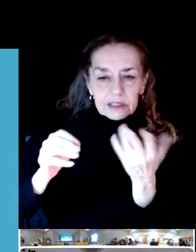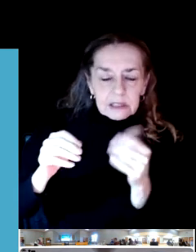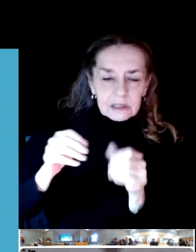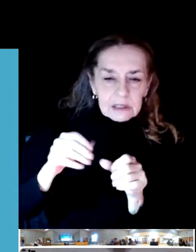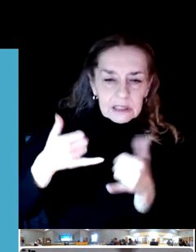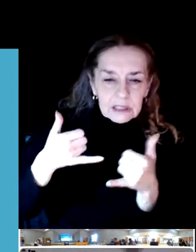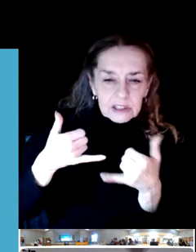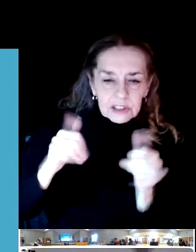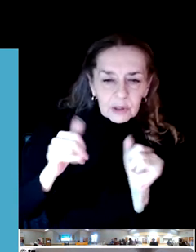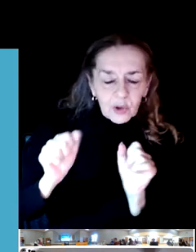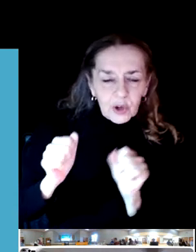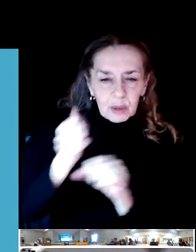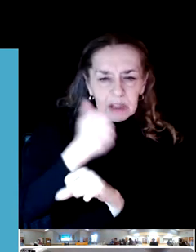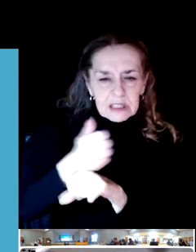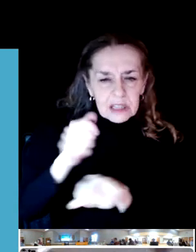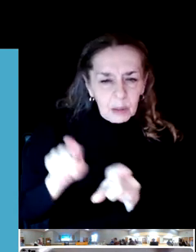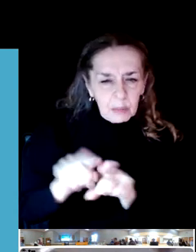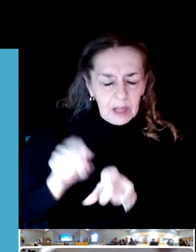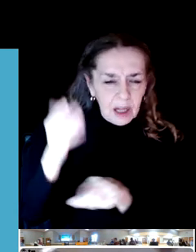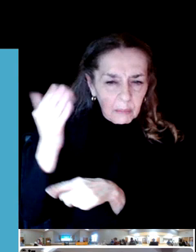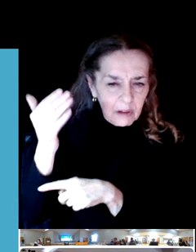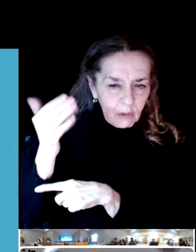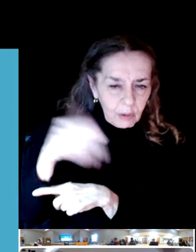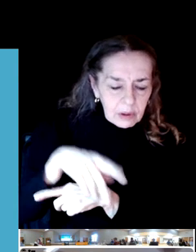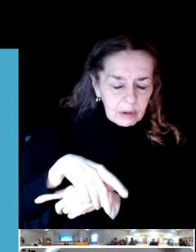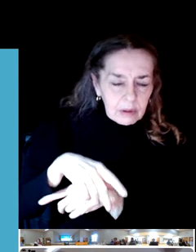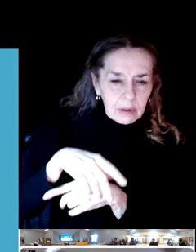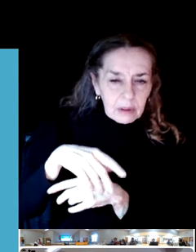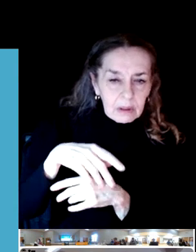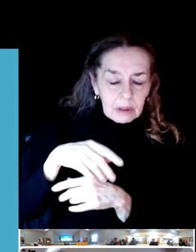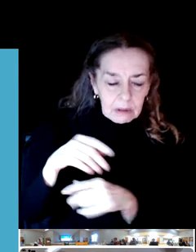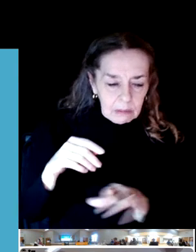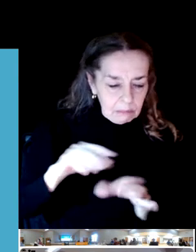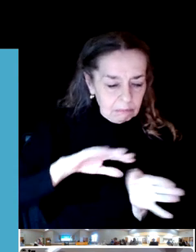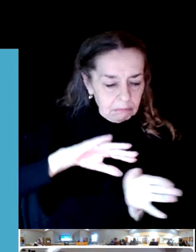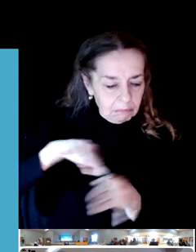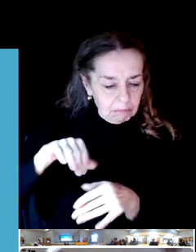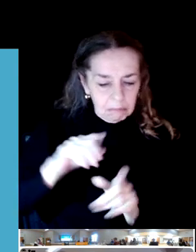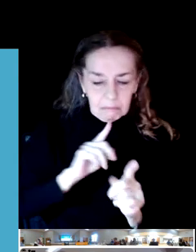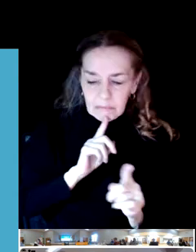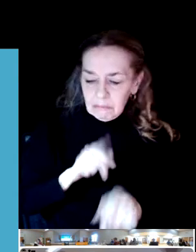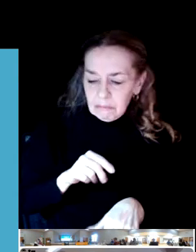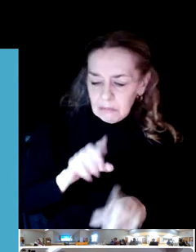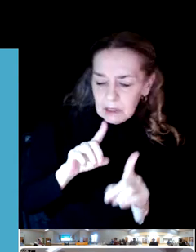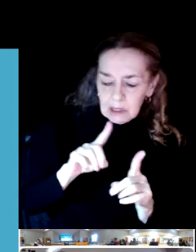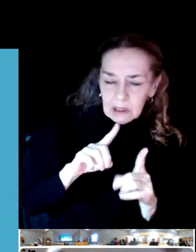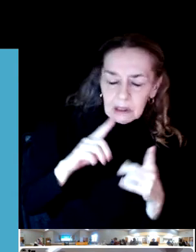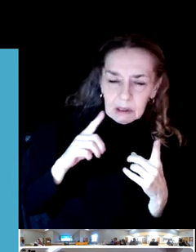The district already does a really good job looking at data driven reasons for setting